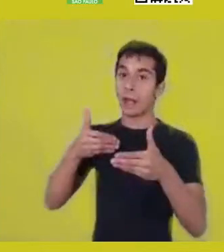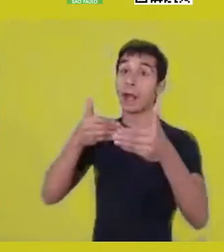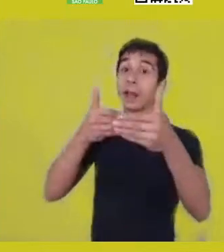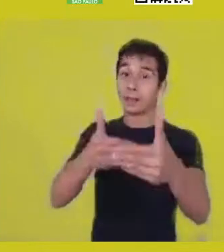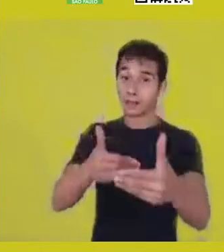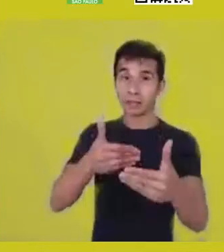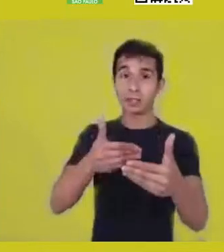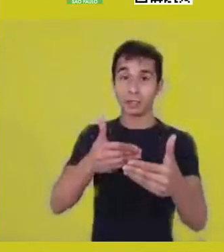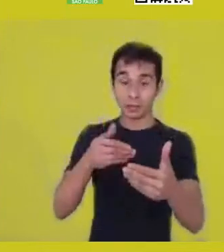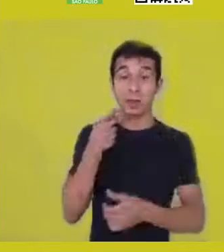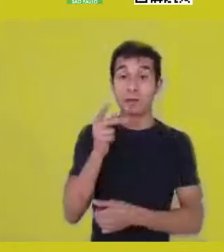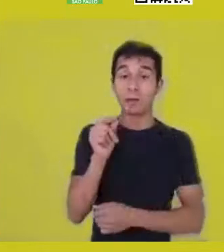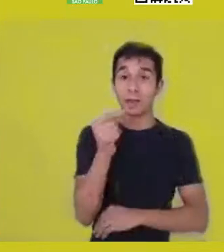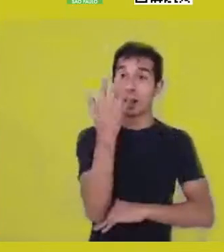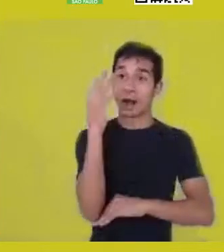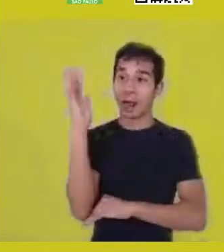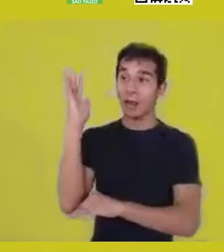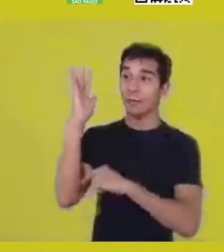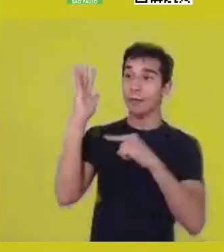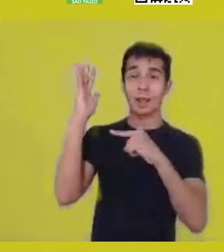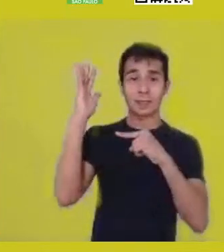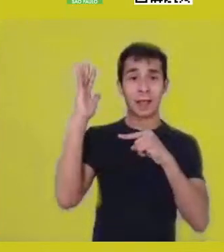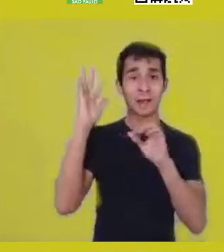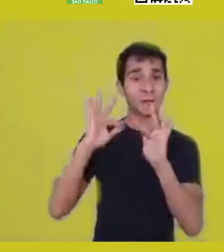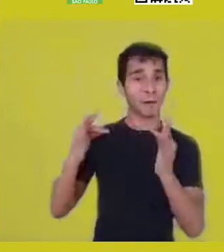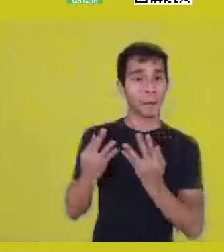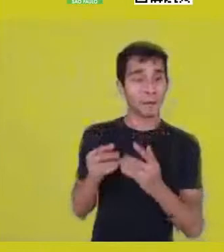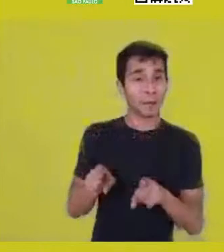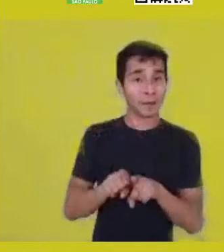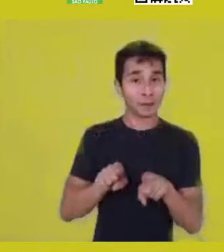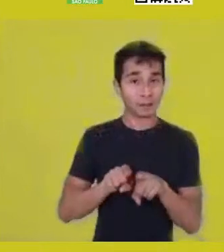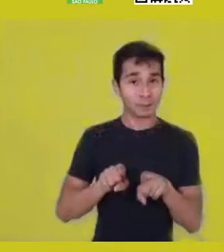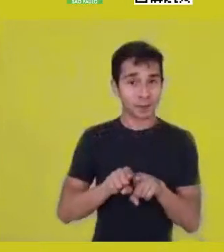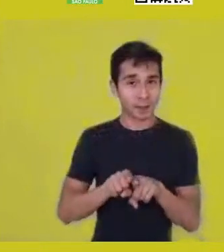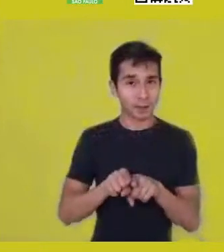What is that? If Ma’at builds this being, this individual,